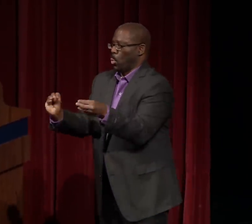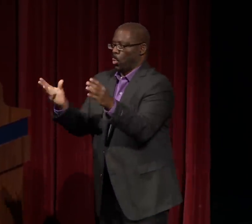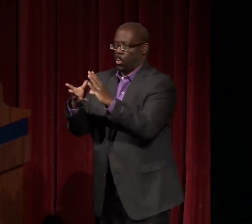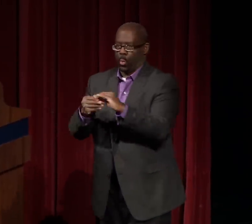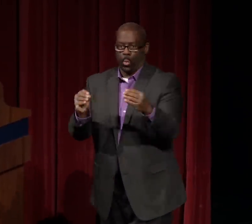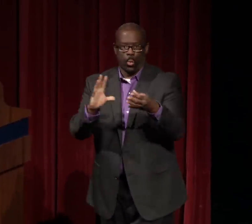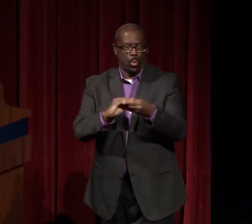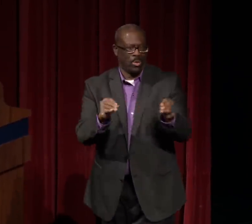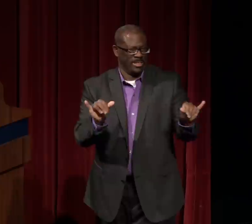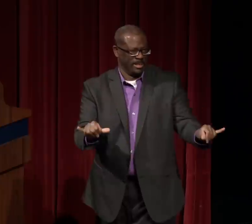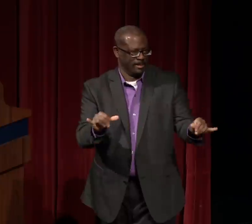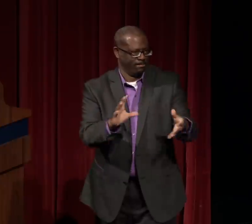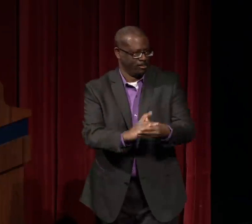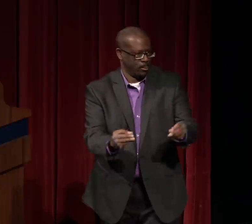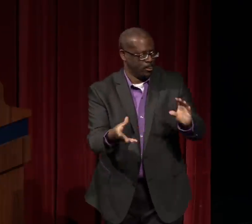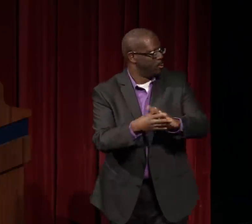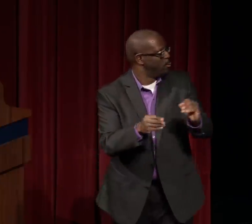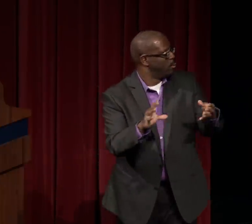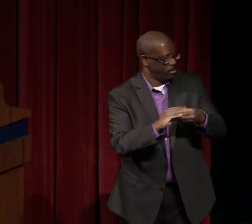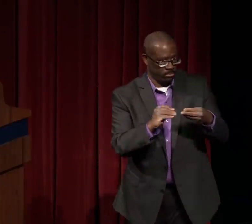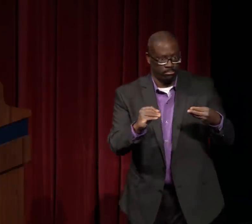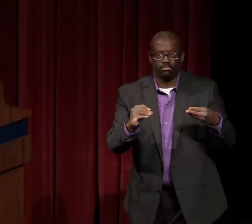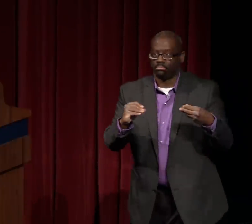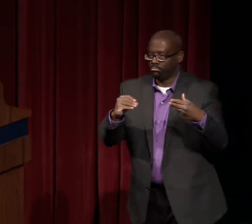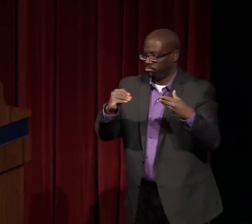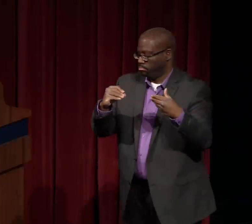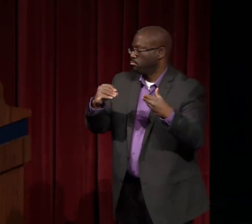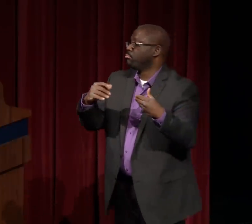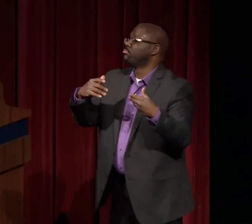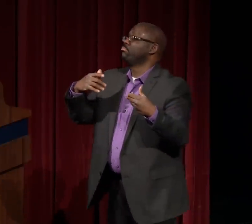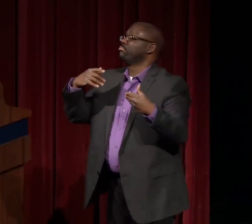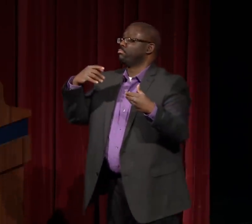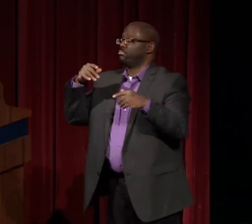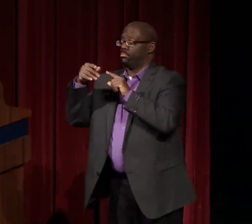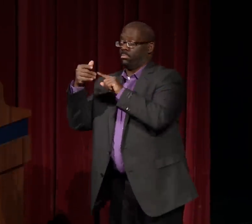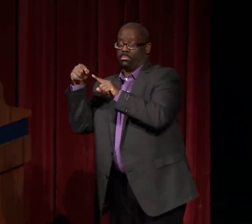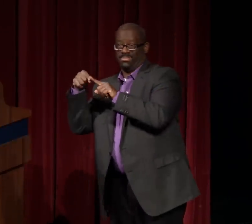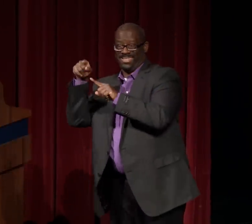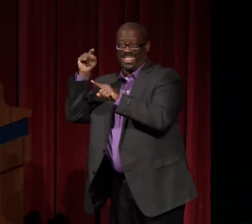They're the same story told twice.